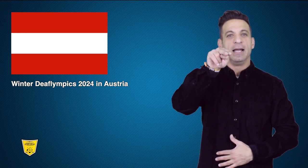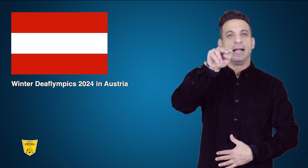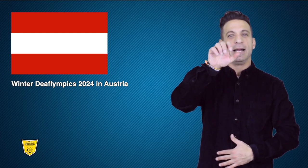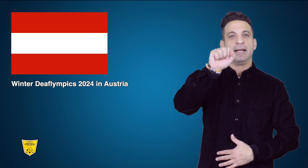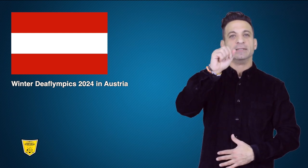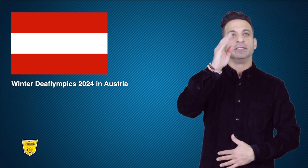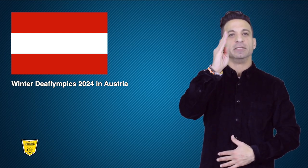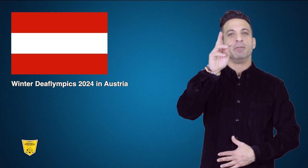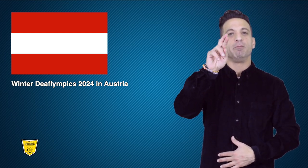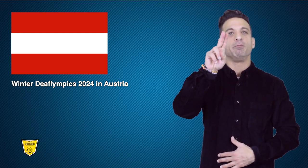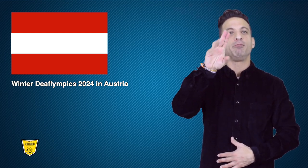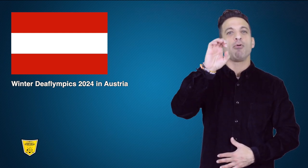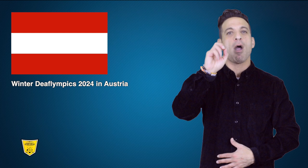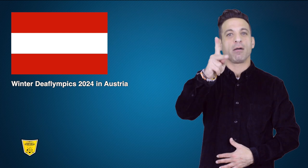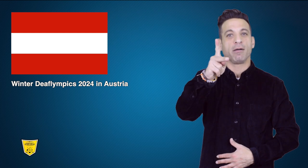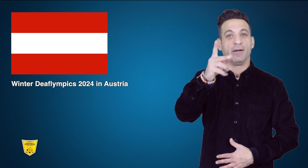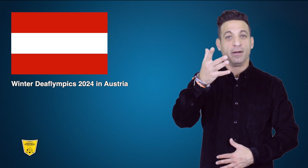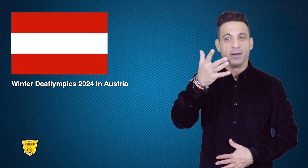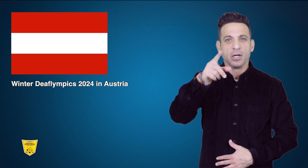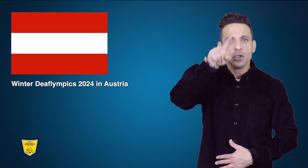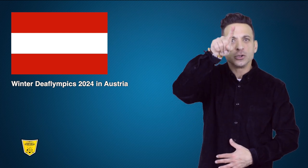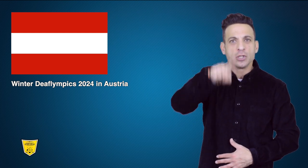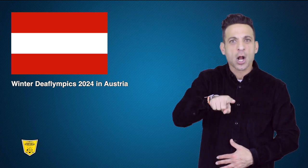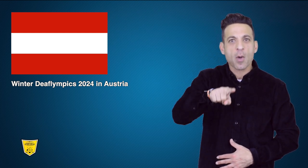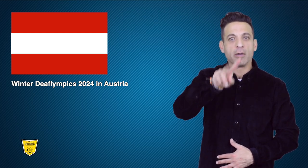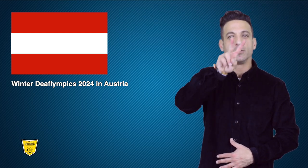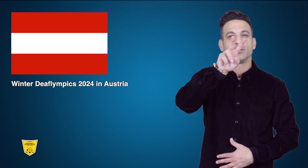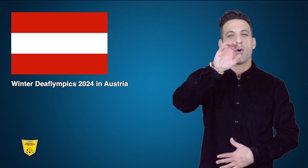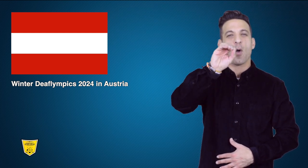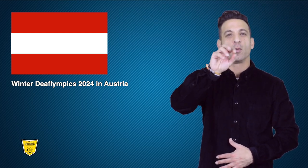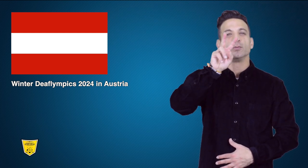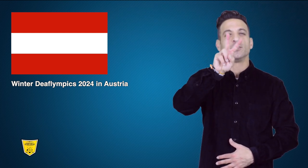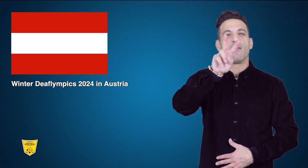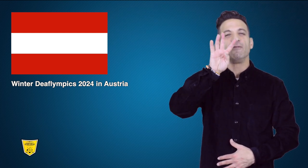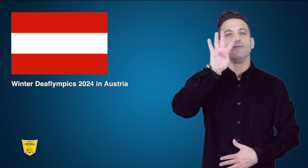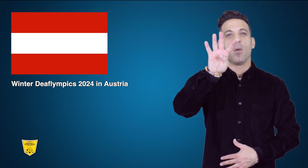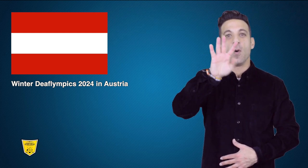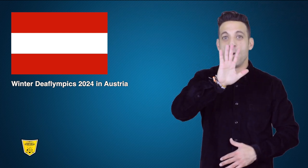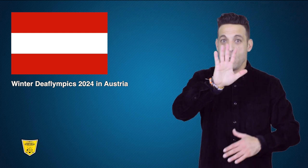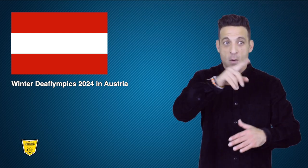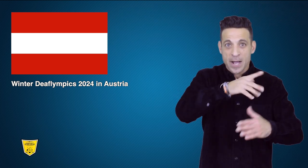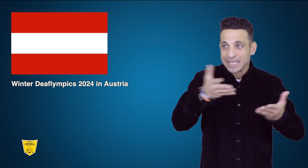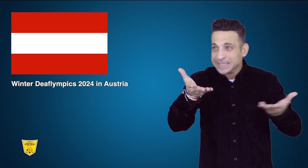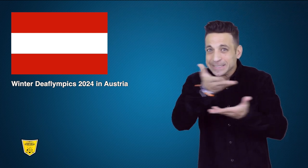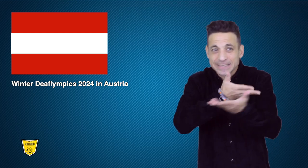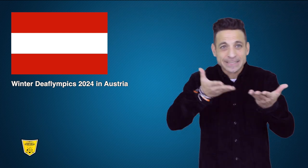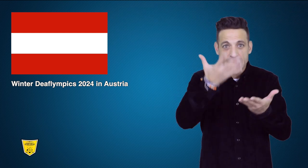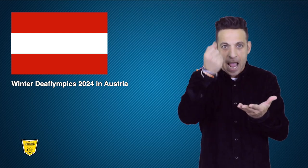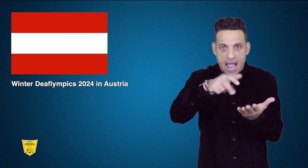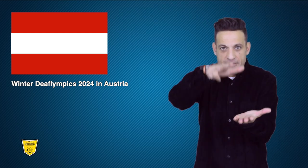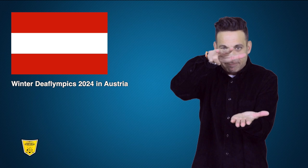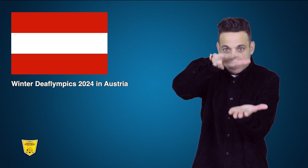in January 2024 but they are very close to finalizing negotiations